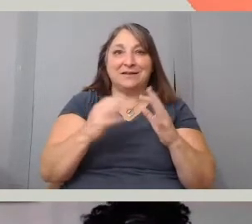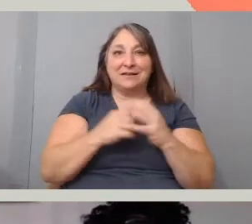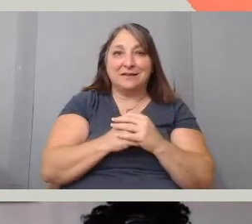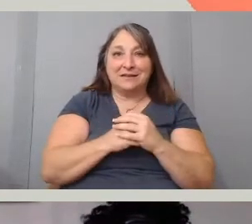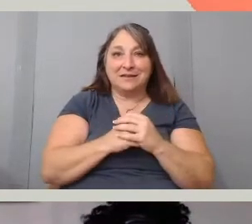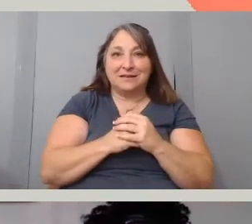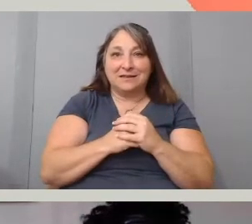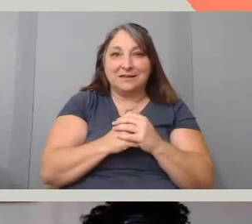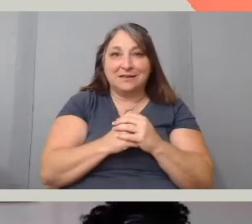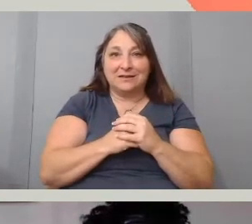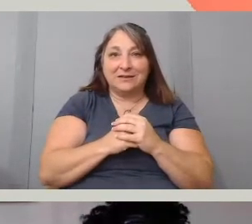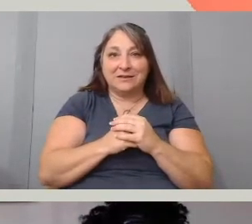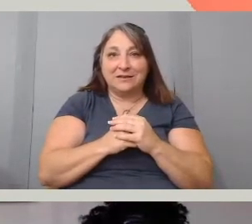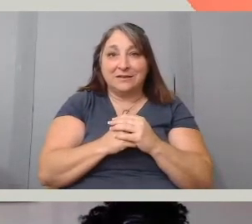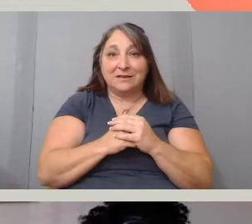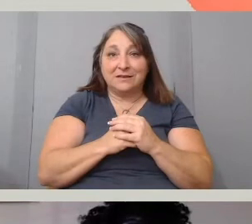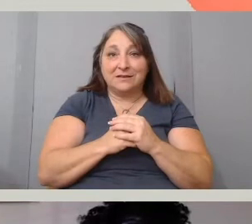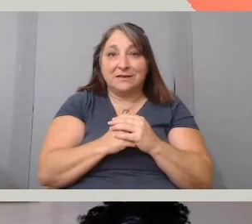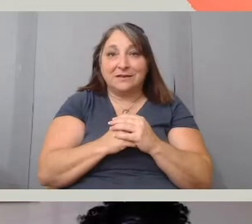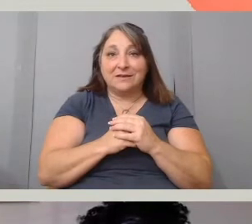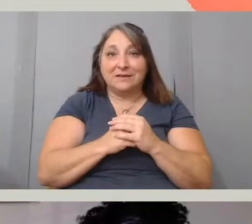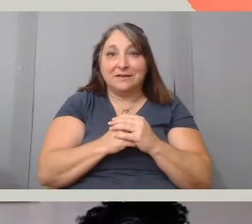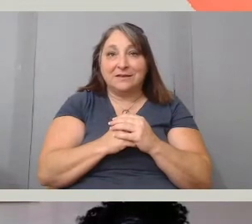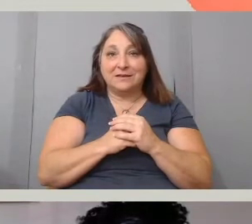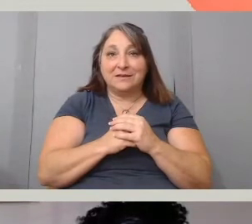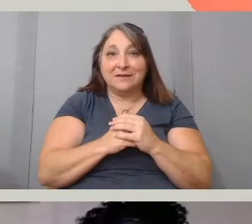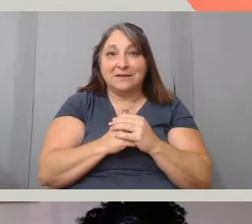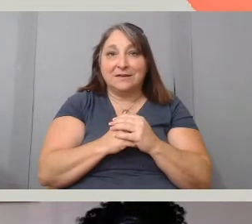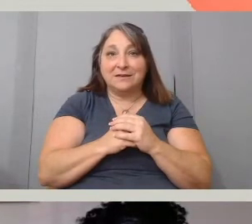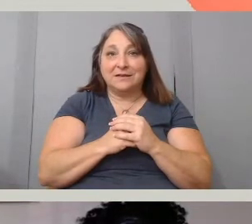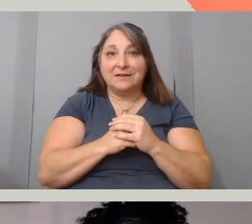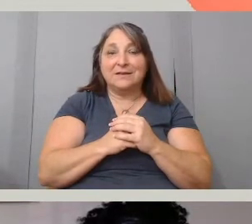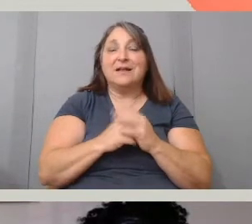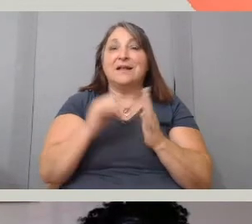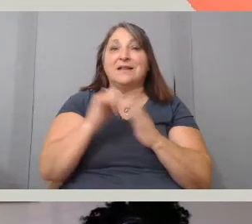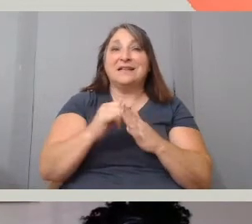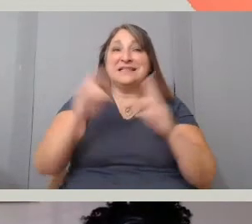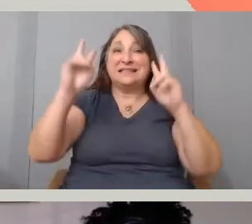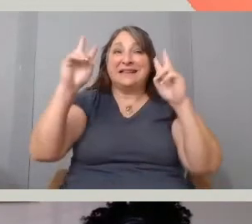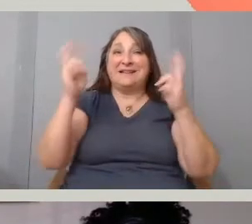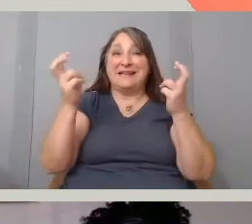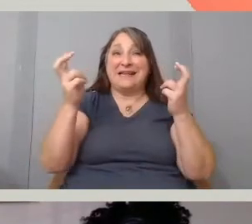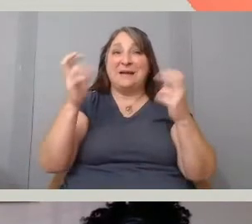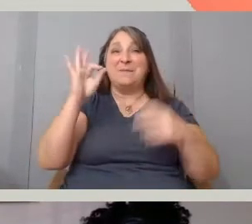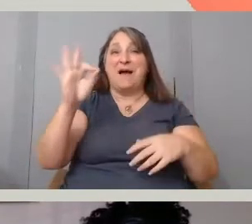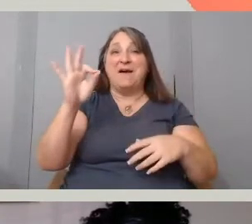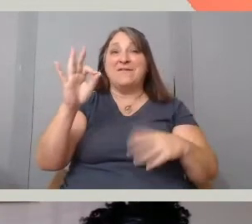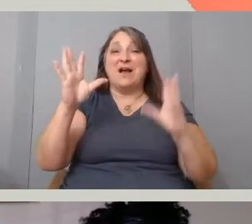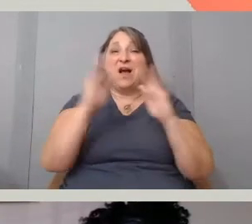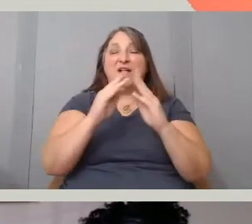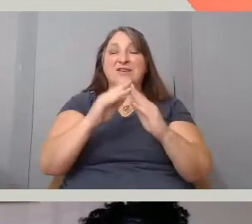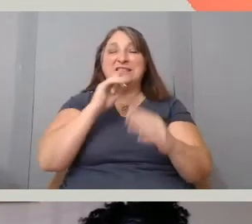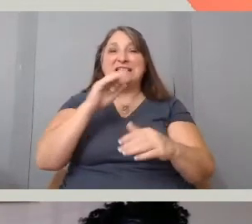the theme of this Getting Real Conference is access, power and possibility and what I would,